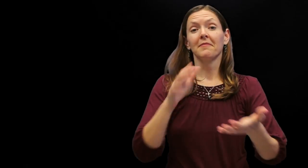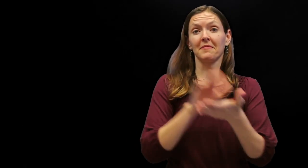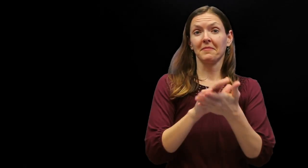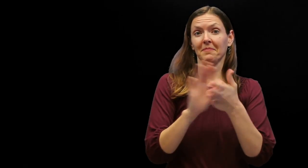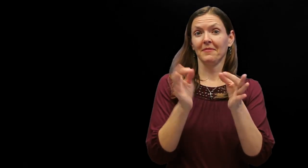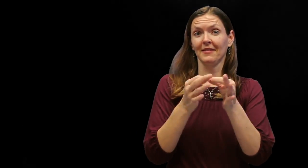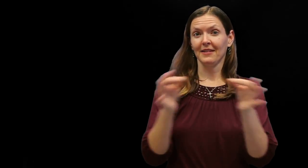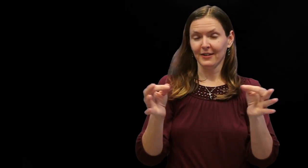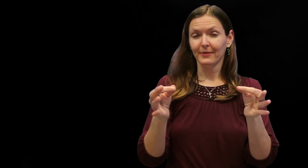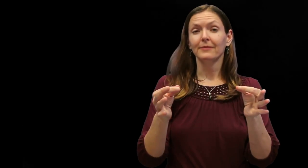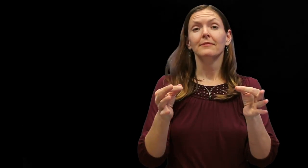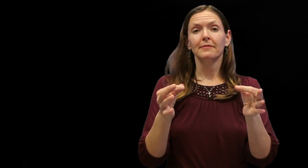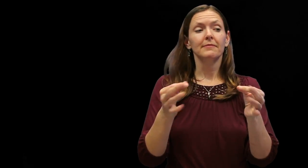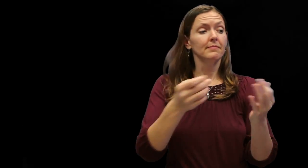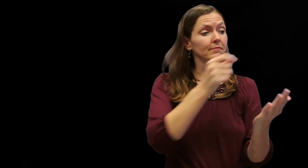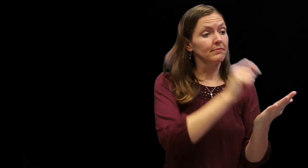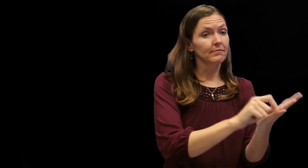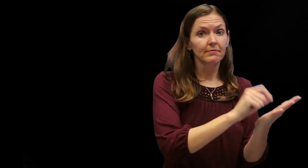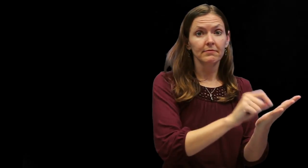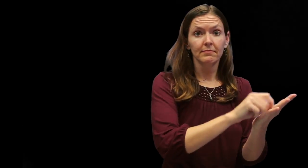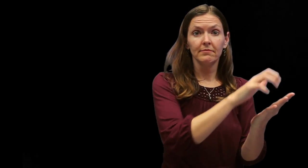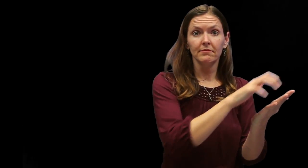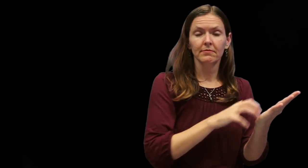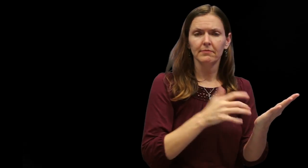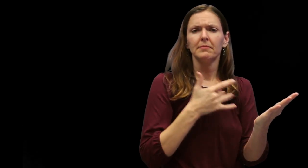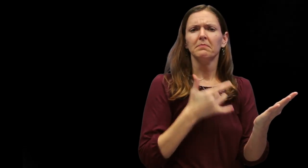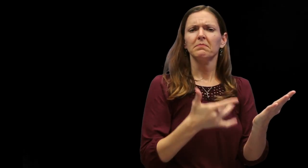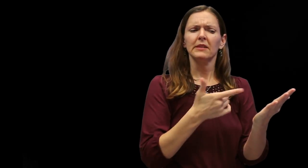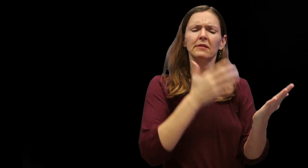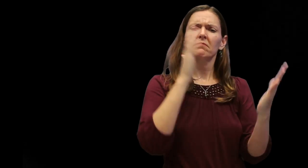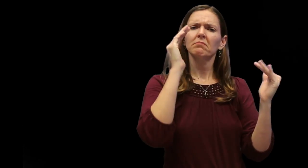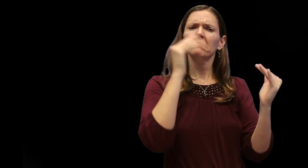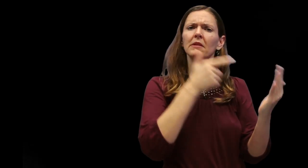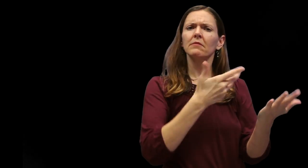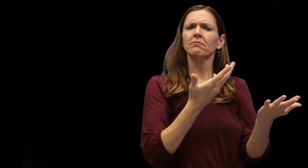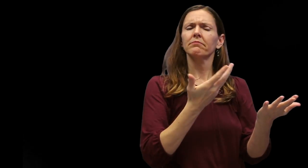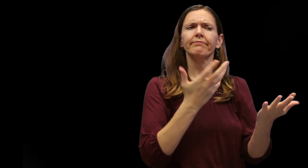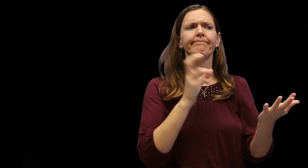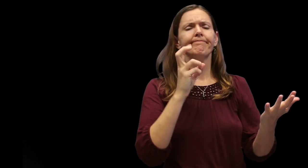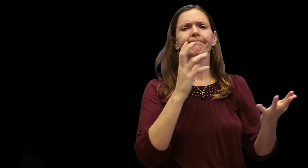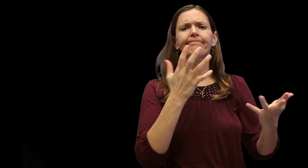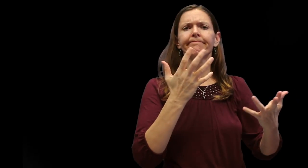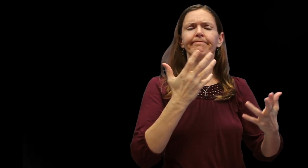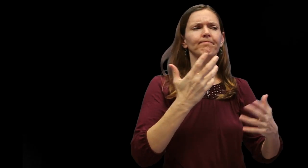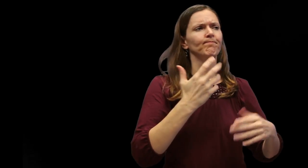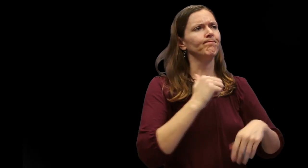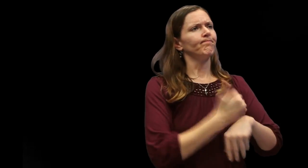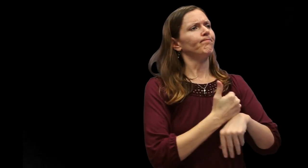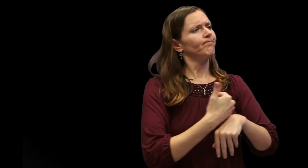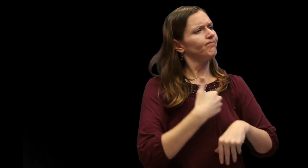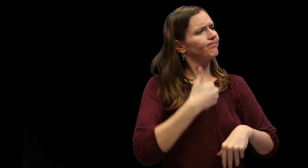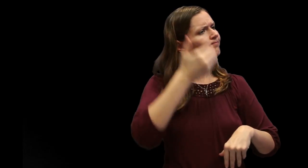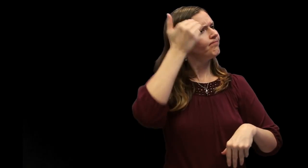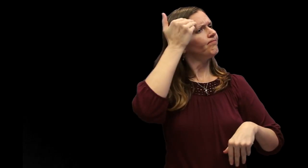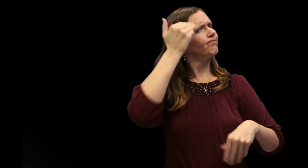There is an established expectation that academic discourse in written modalities evoke "authority"